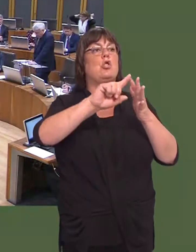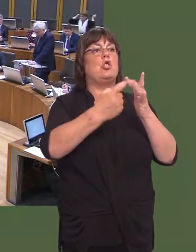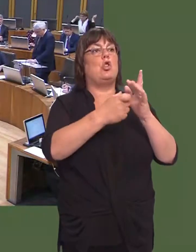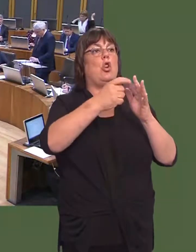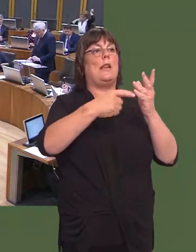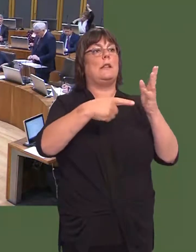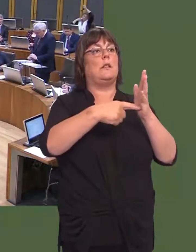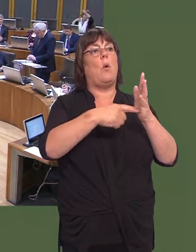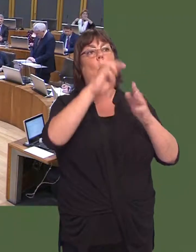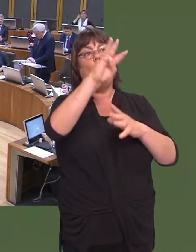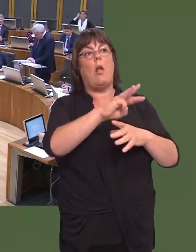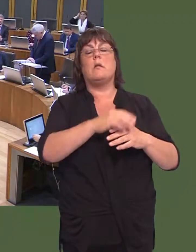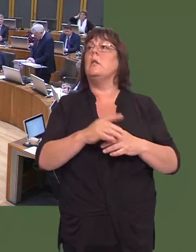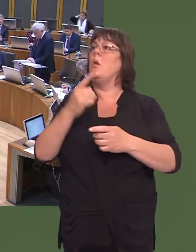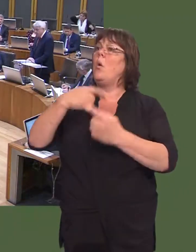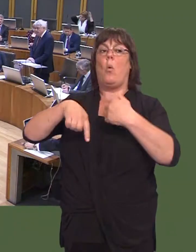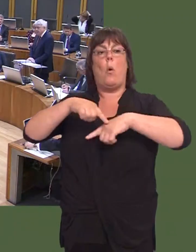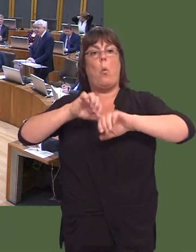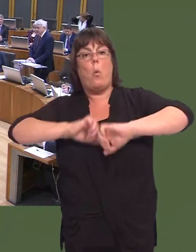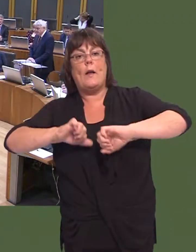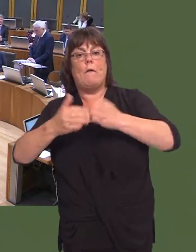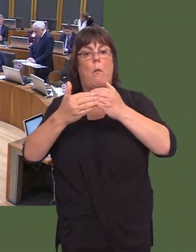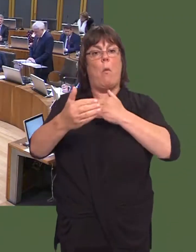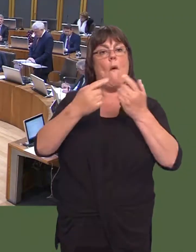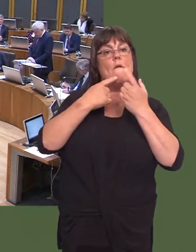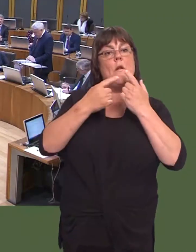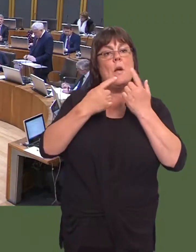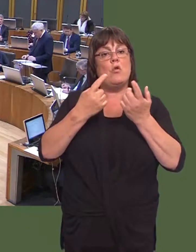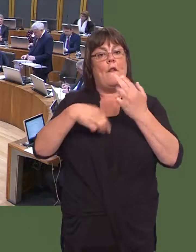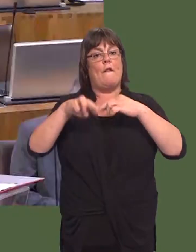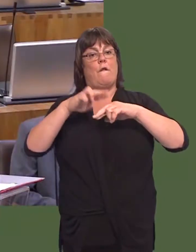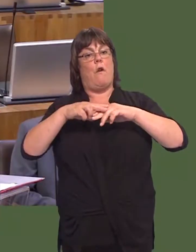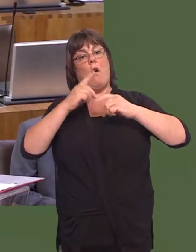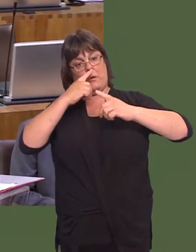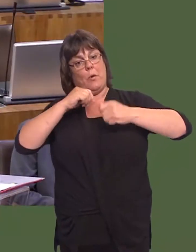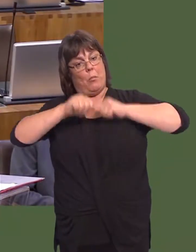from our external advisers to enable us to complete the comprehensive due diligence process,